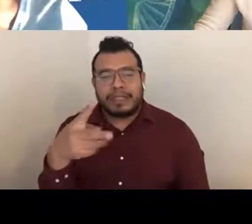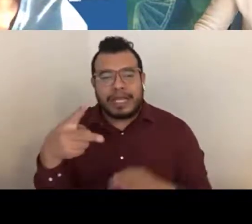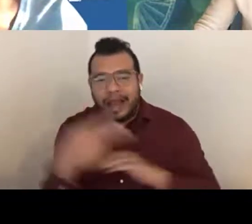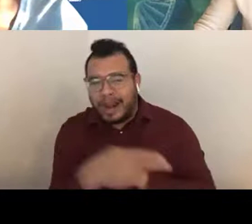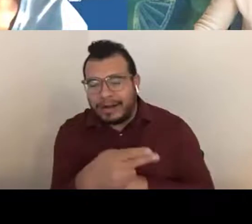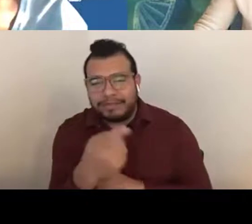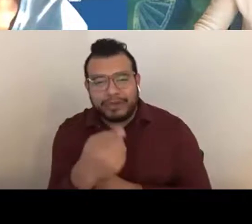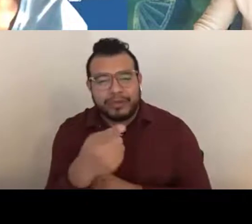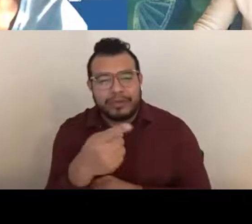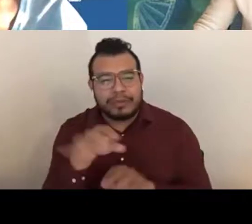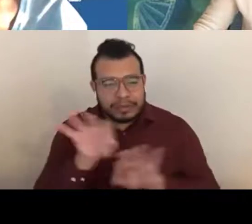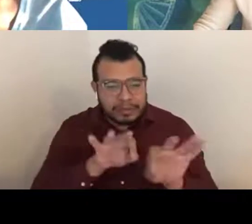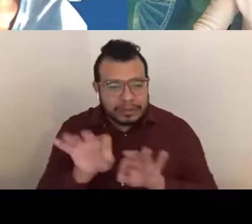so can you talk about SNAP again?